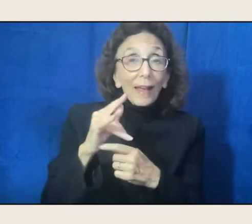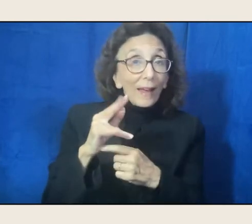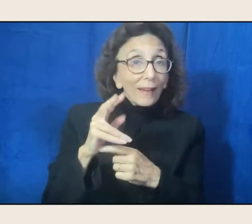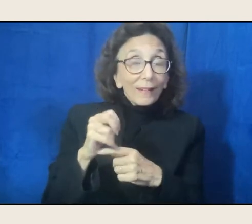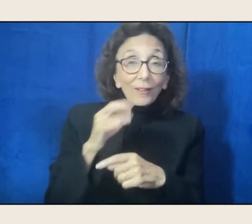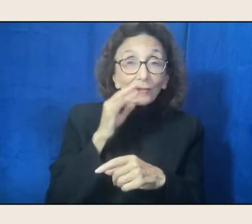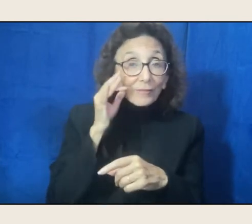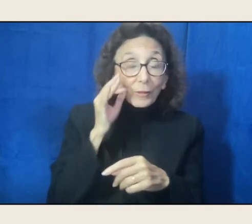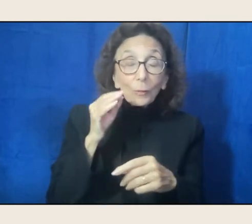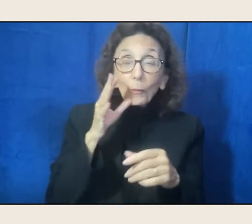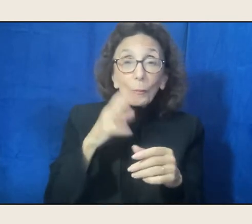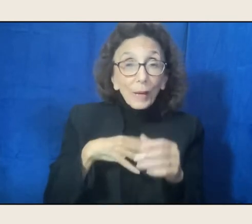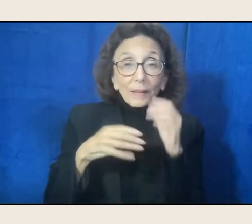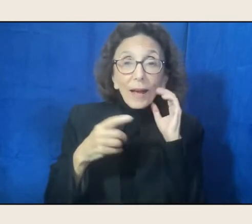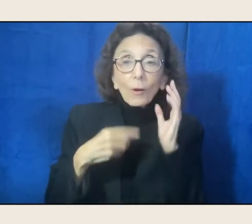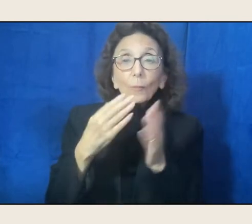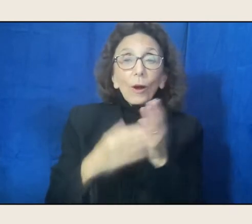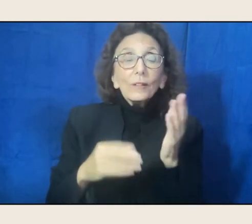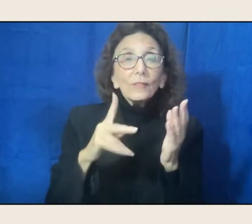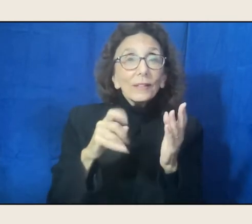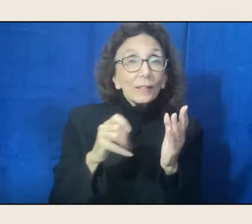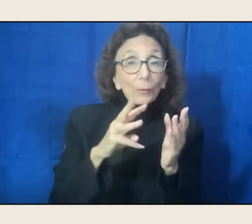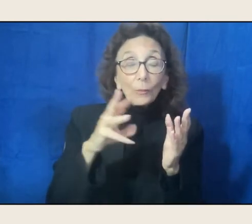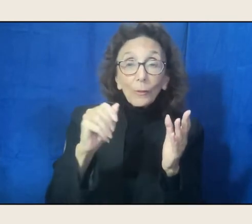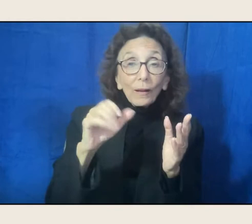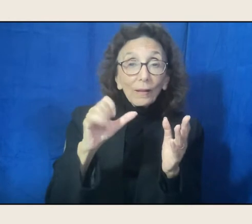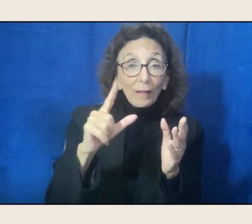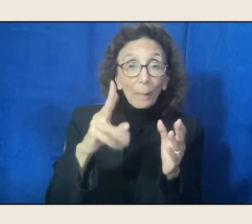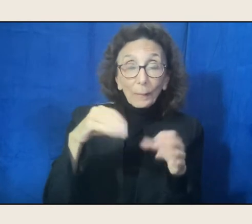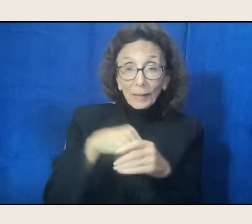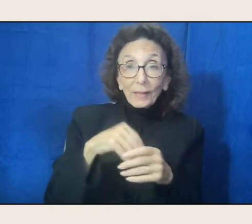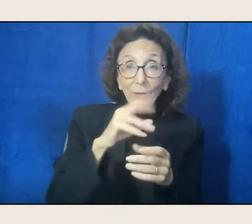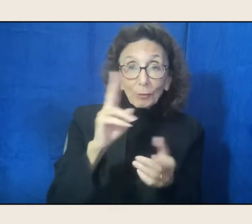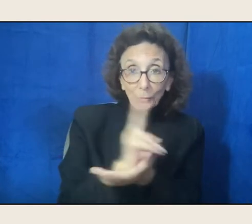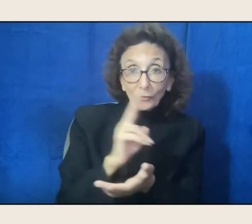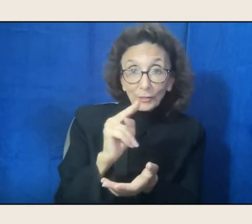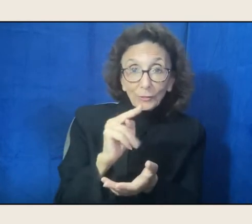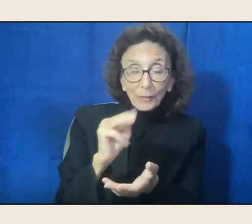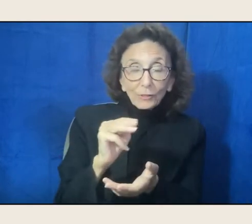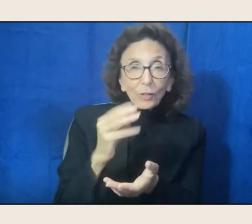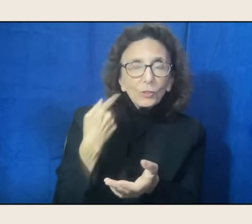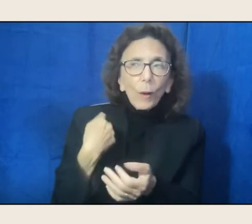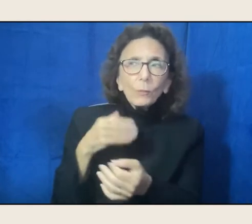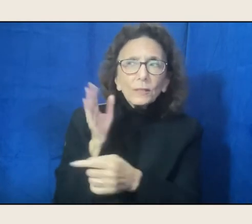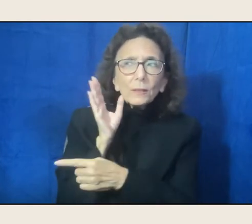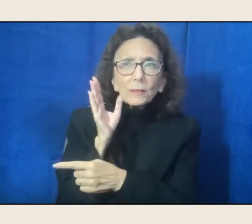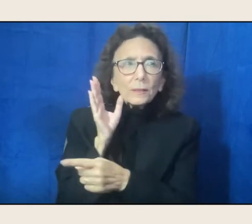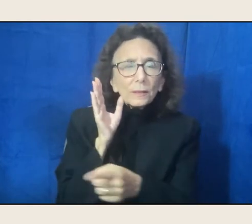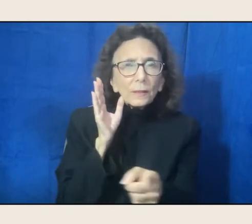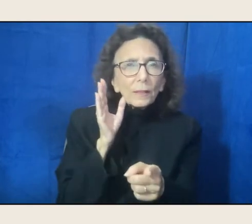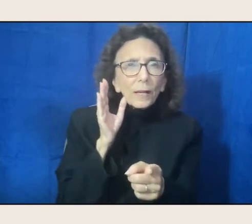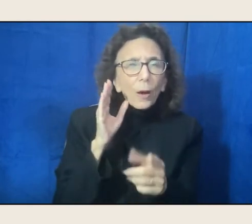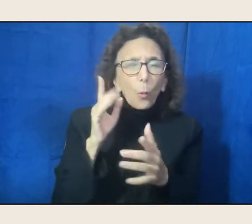at the University of New Mexico. And I was listening. I listened to what people said, how they said things.